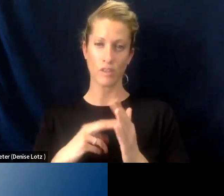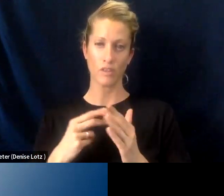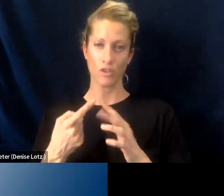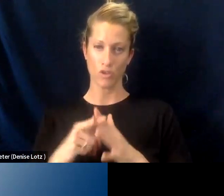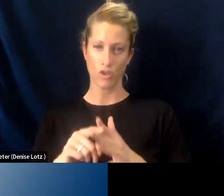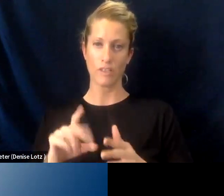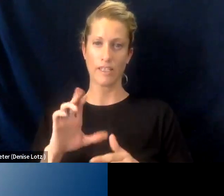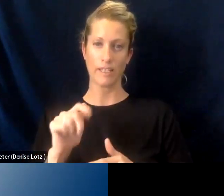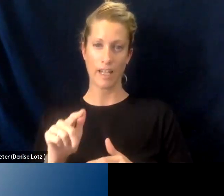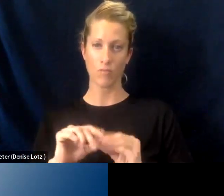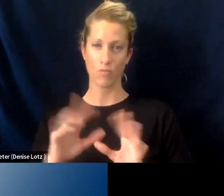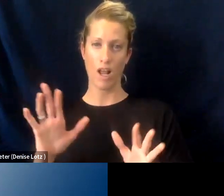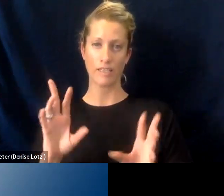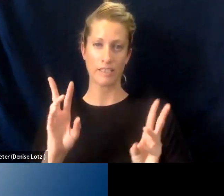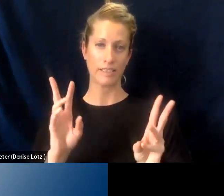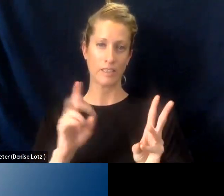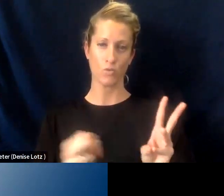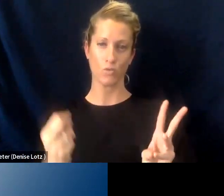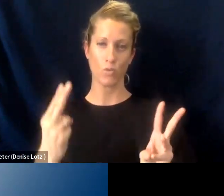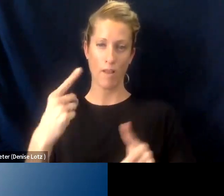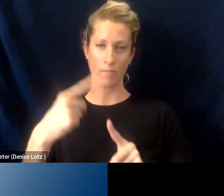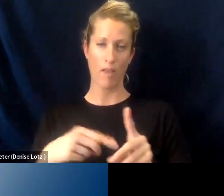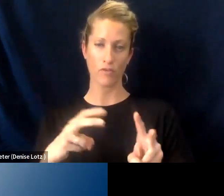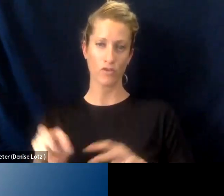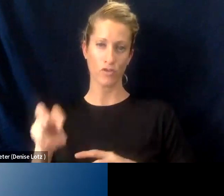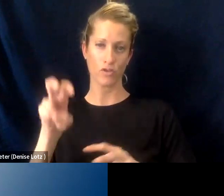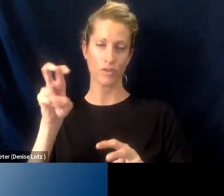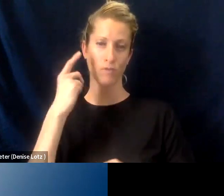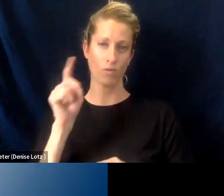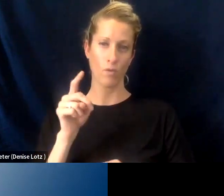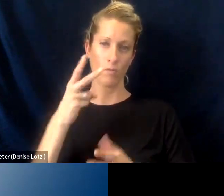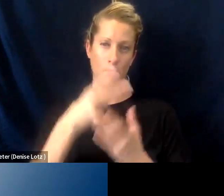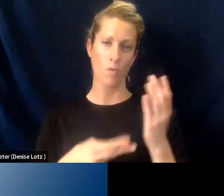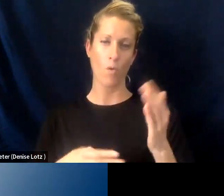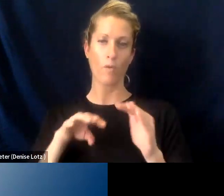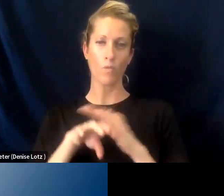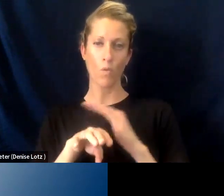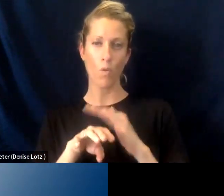Right? That's 6 to 12 month journey in terms of both enrolling, matriculating through your studies